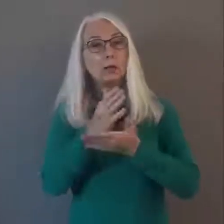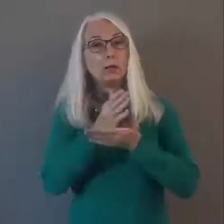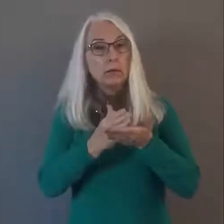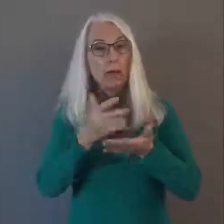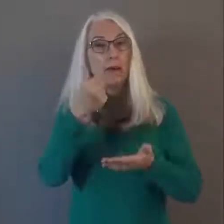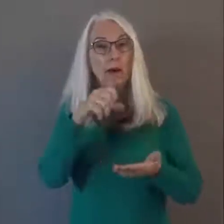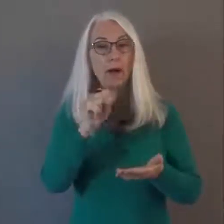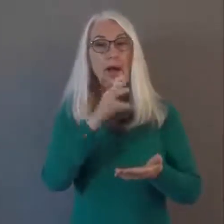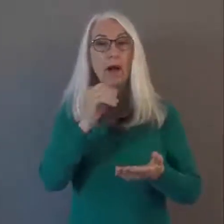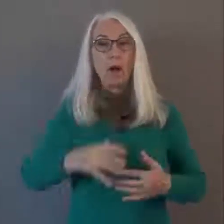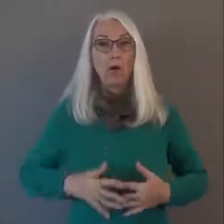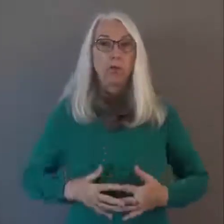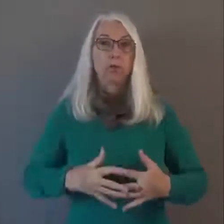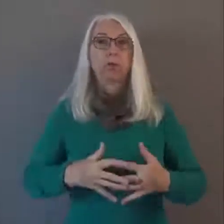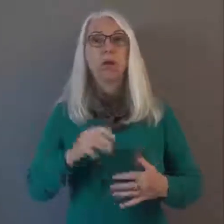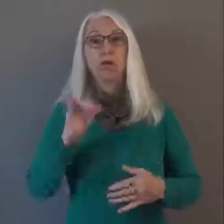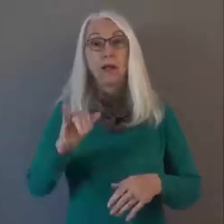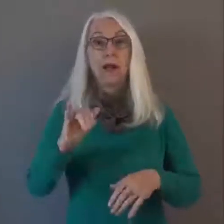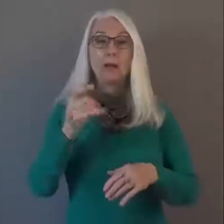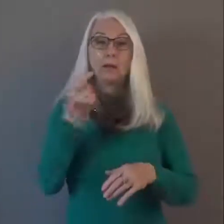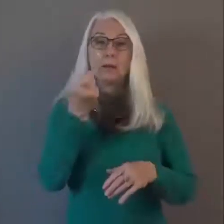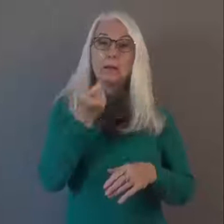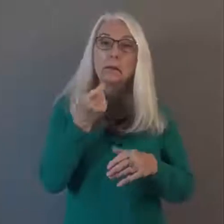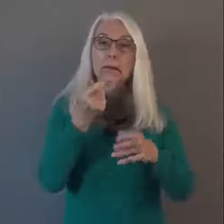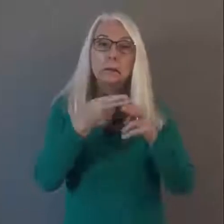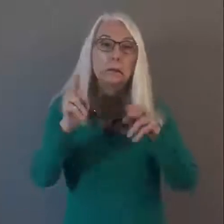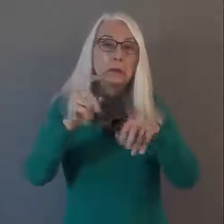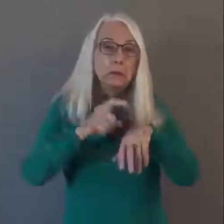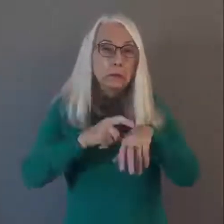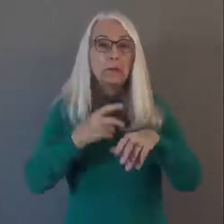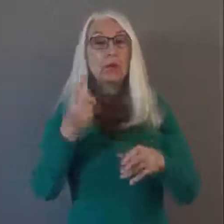some gas and bloating, at least transiently.